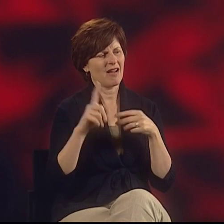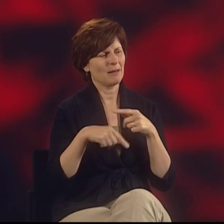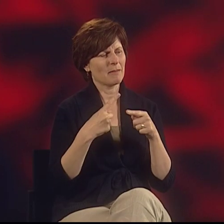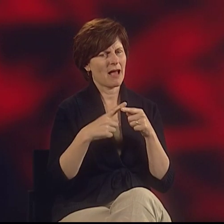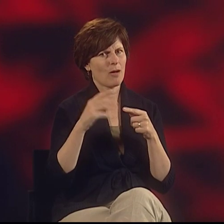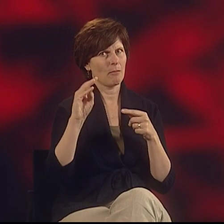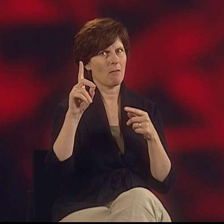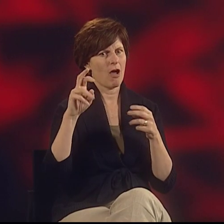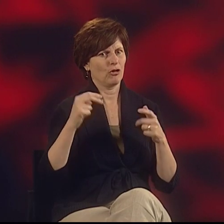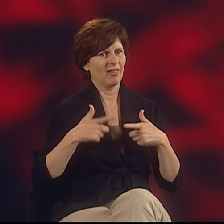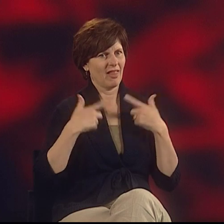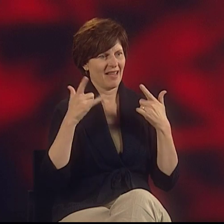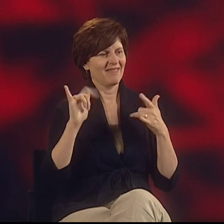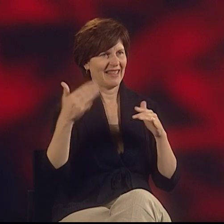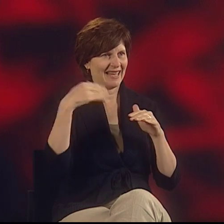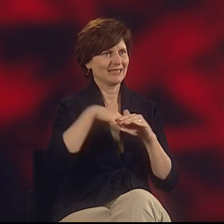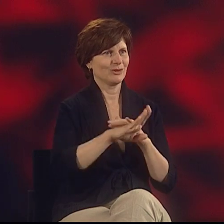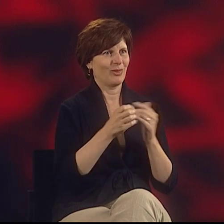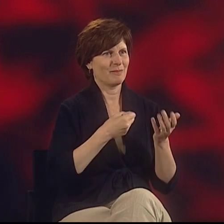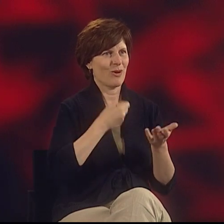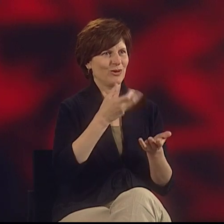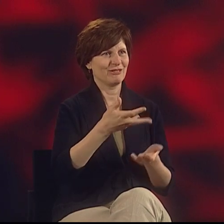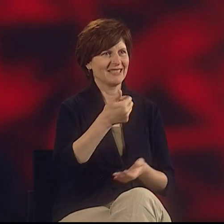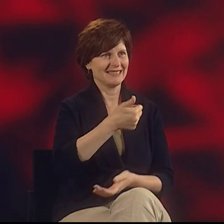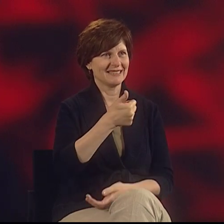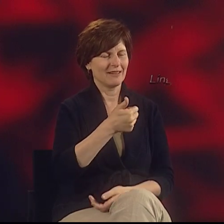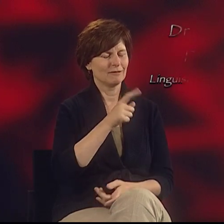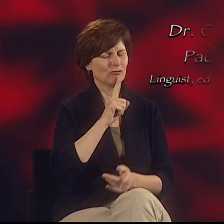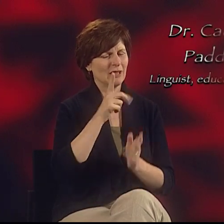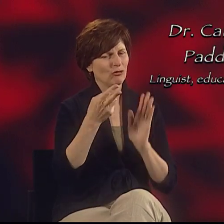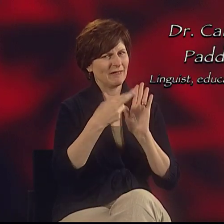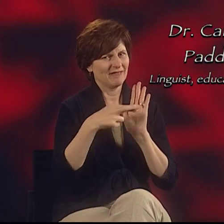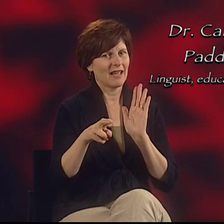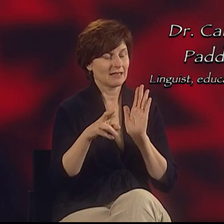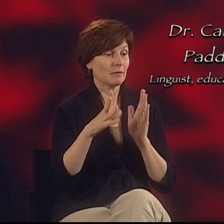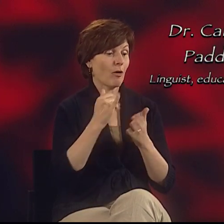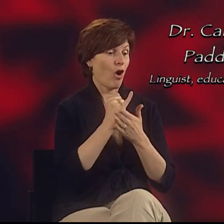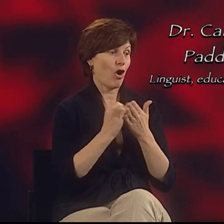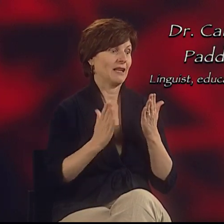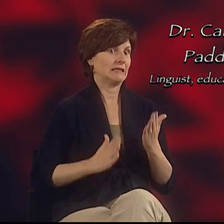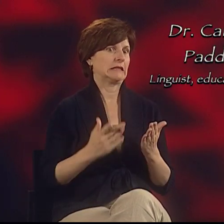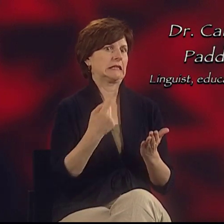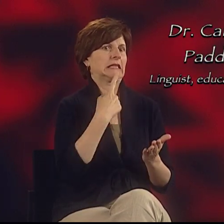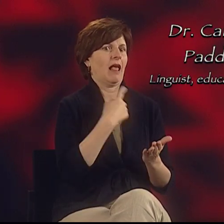A lot about modern life makes its way into poetry. It's a reflection.